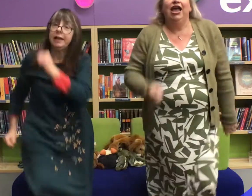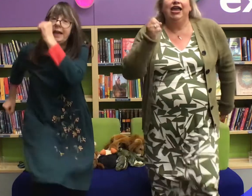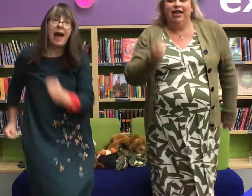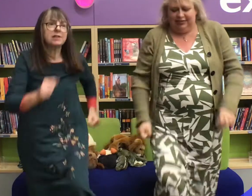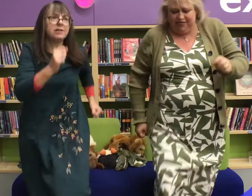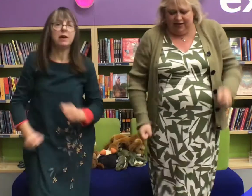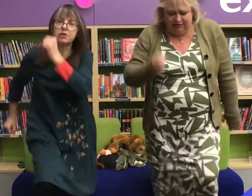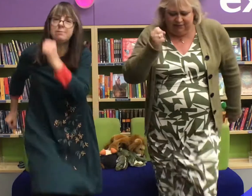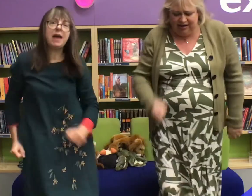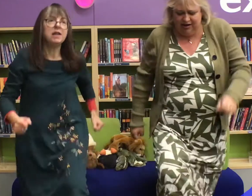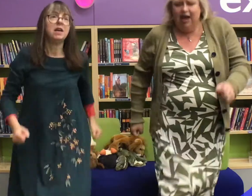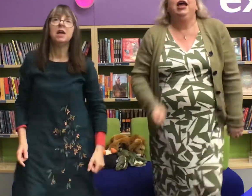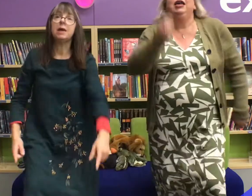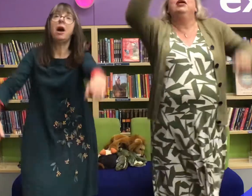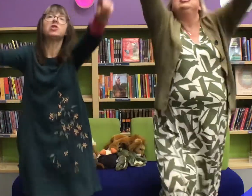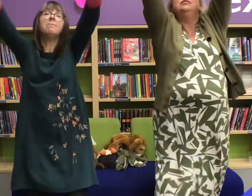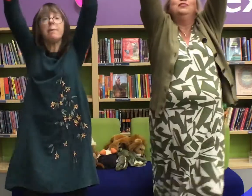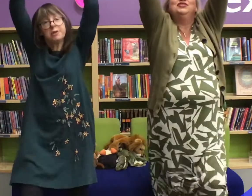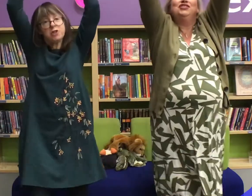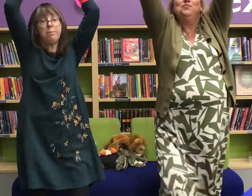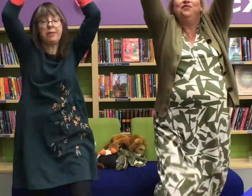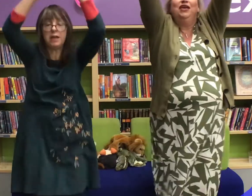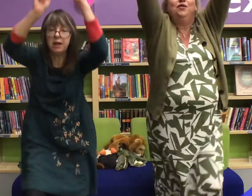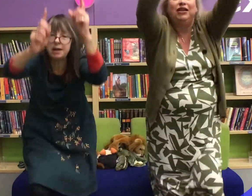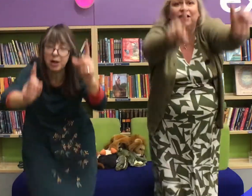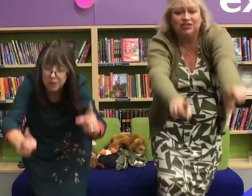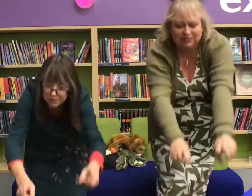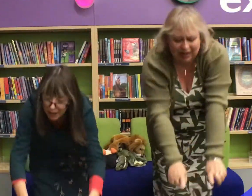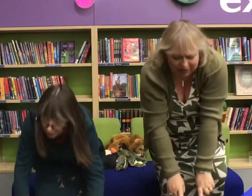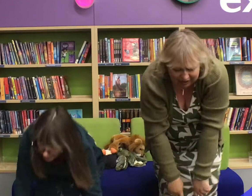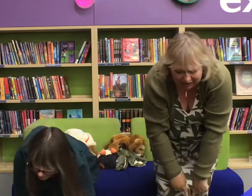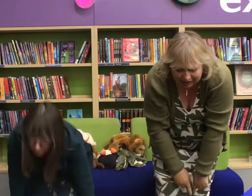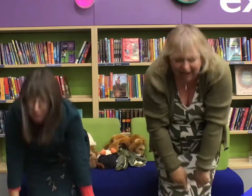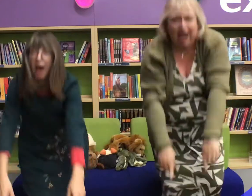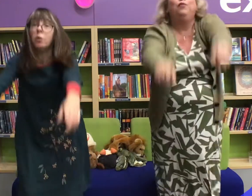he had ten thousand men he marched them up to the top of the hill and he marched them